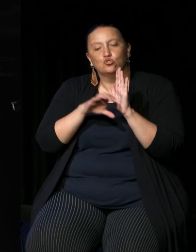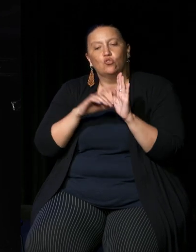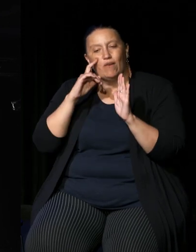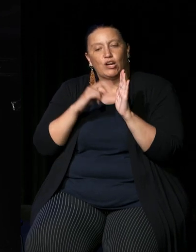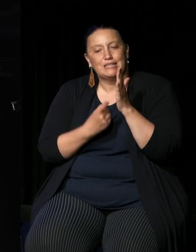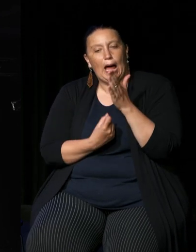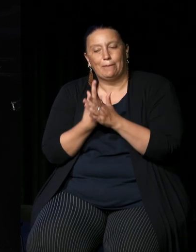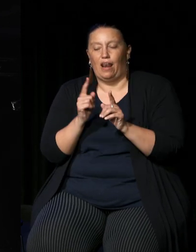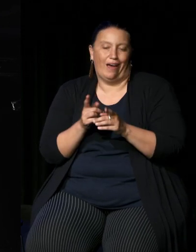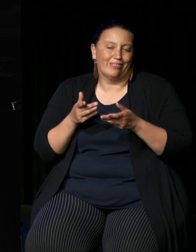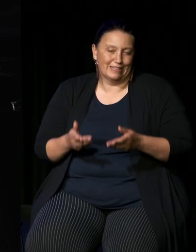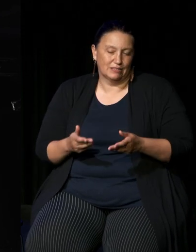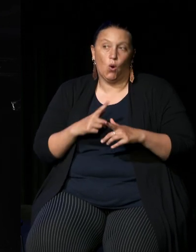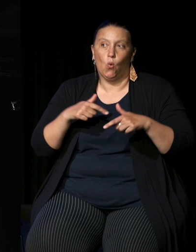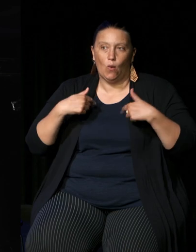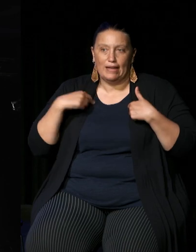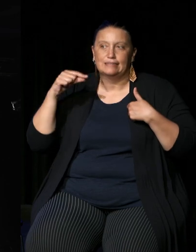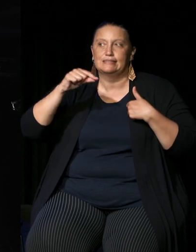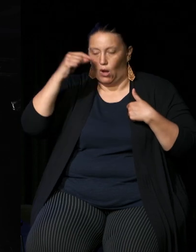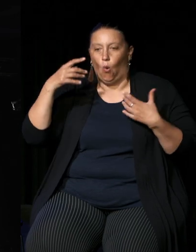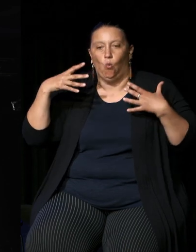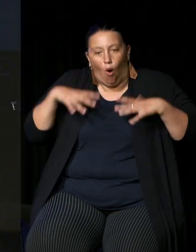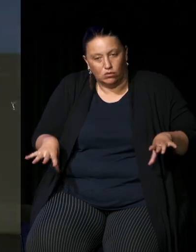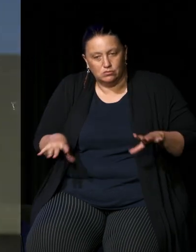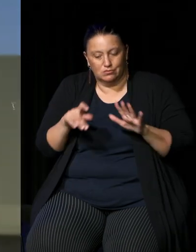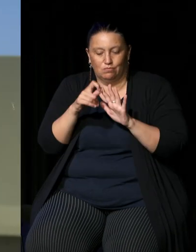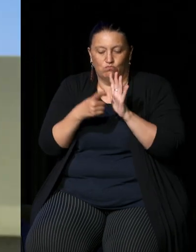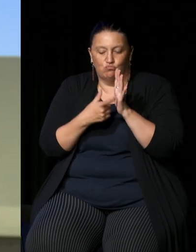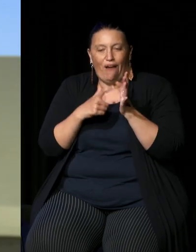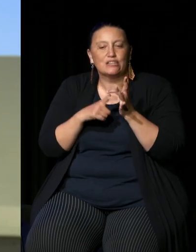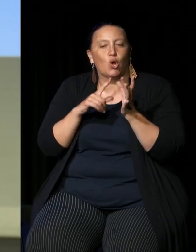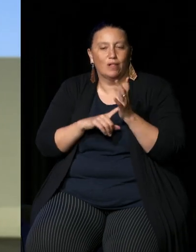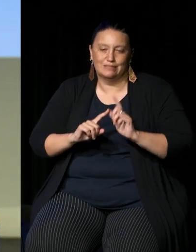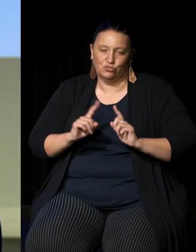is because we want a practical difference if we didn't want a practical difference you